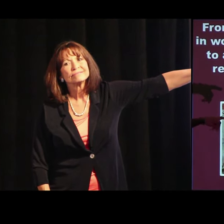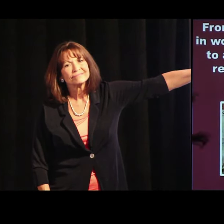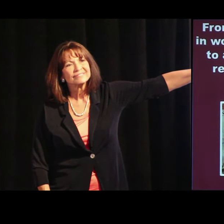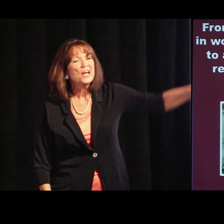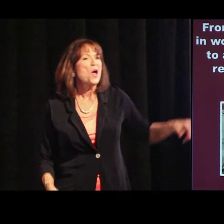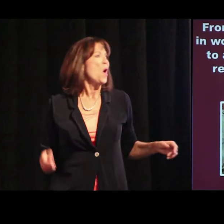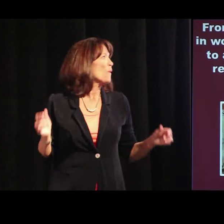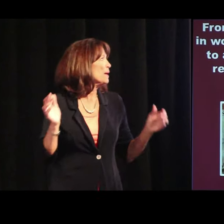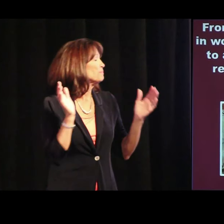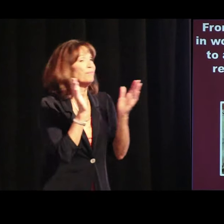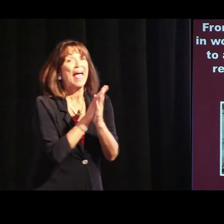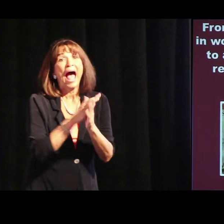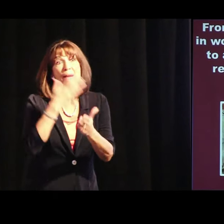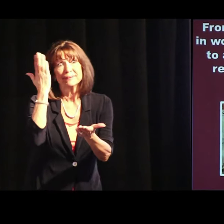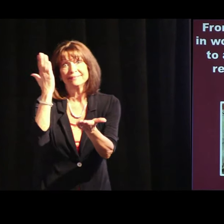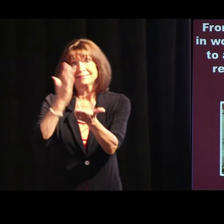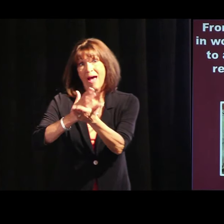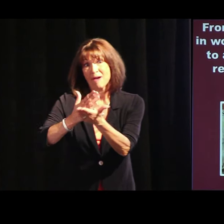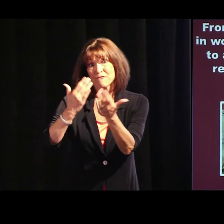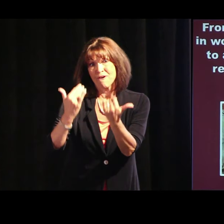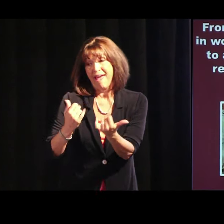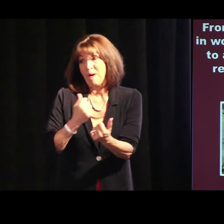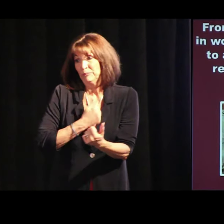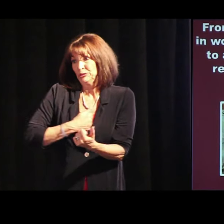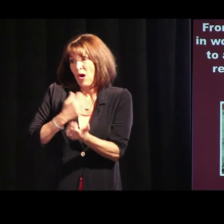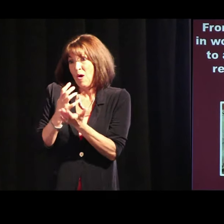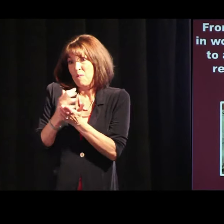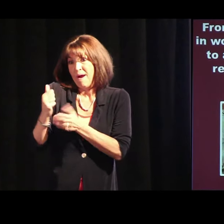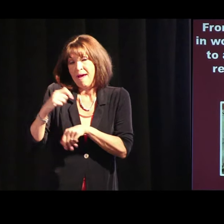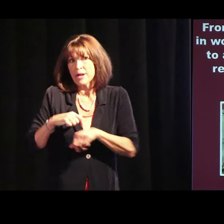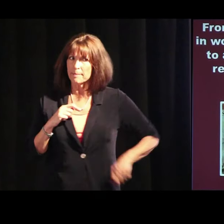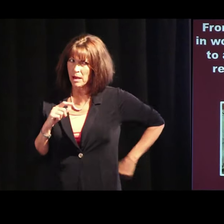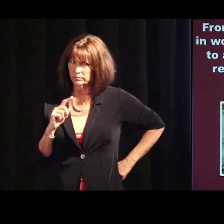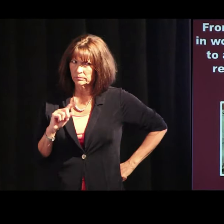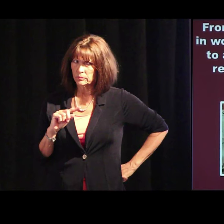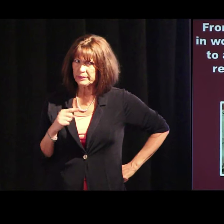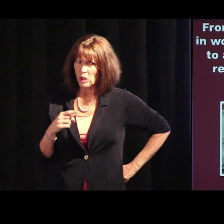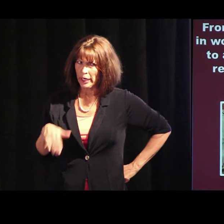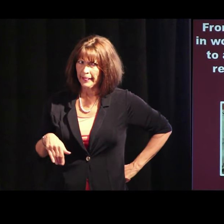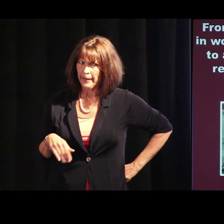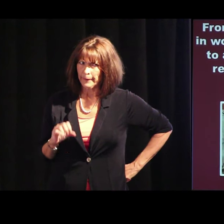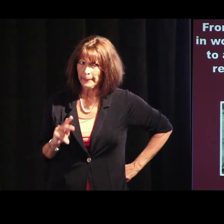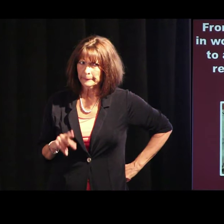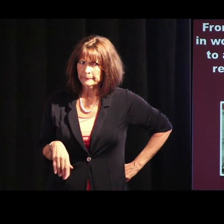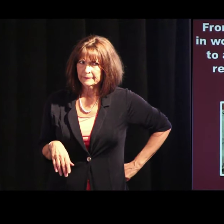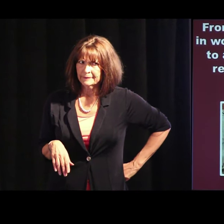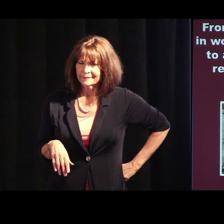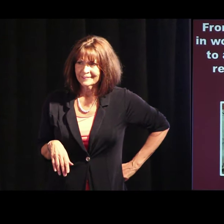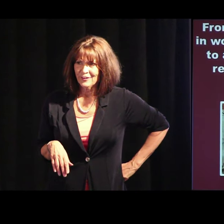giving her his jacket and carrying her shoes, that's chivalry. So, anyway, I think I'm out of time.